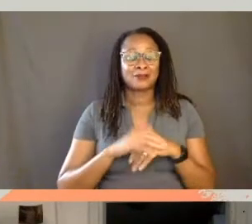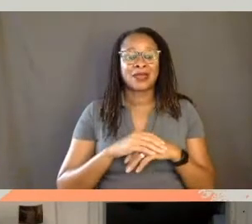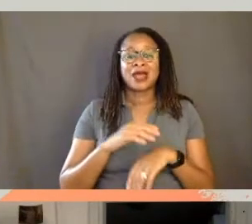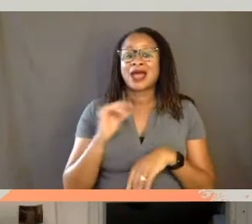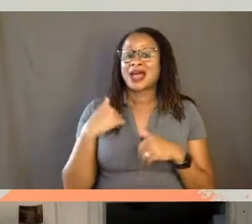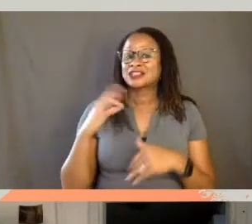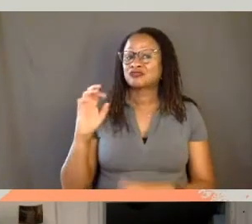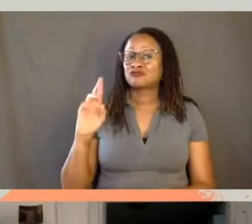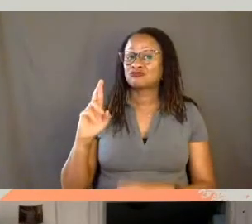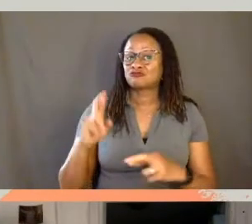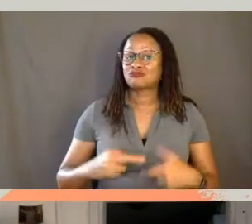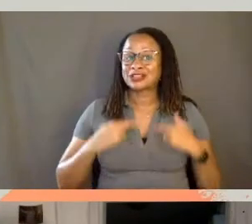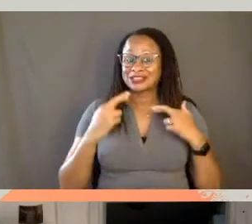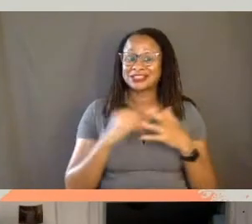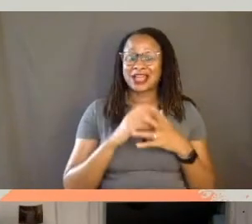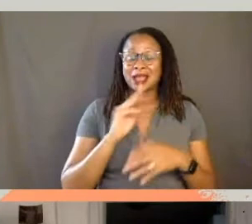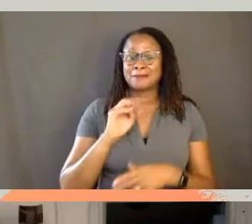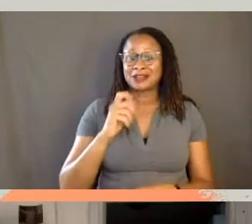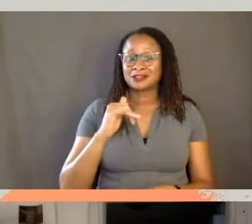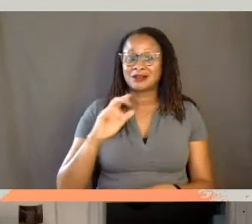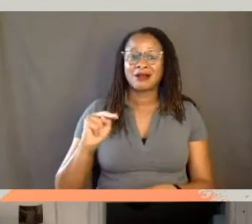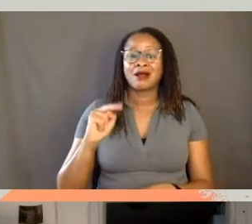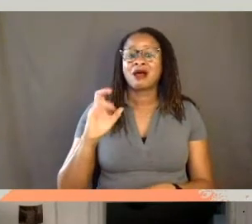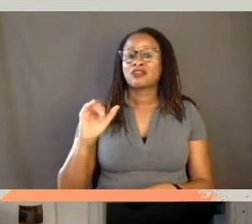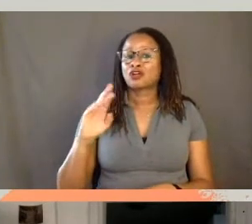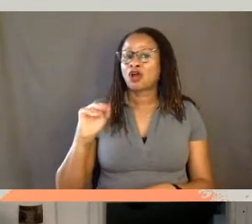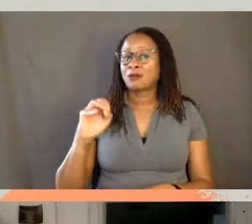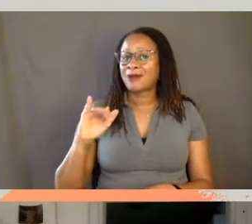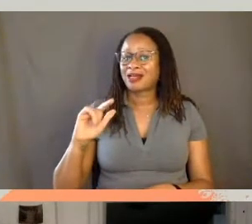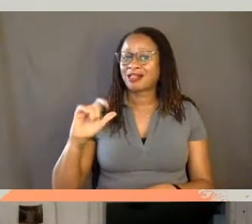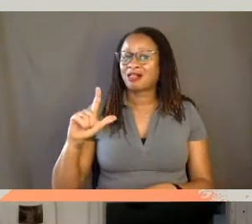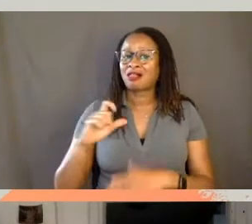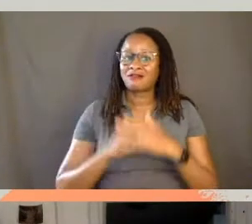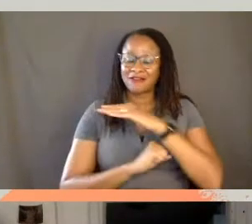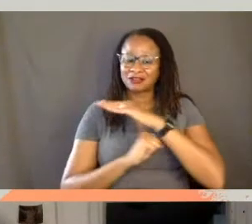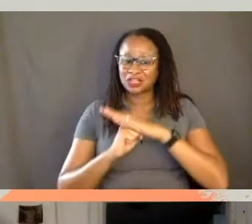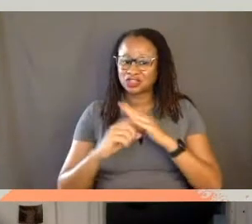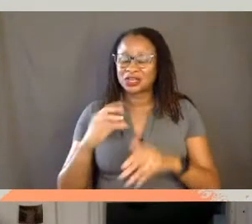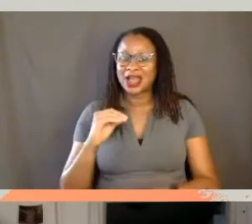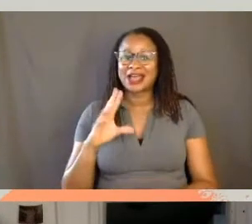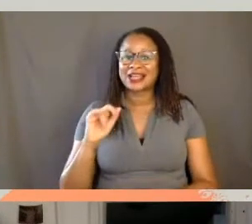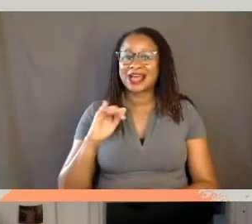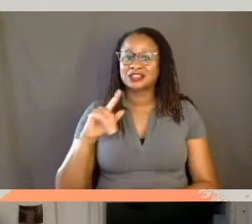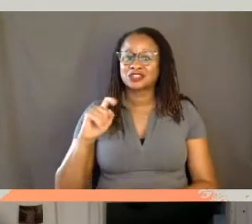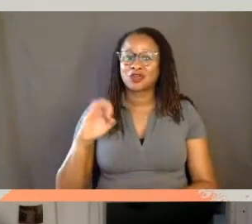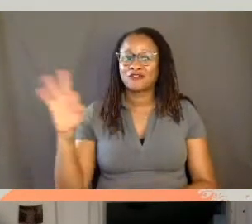the Camargo Foundation in Cassis, France, the Center for Photography at Woodstock